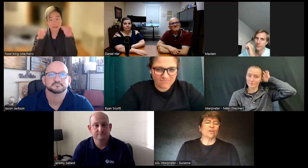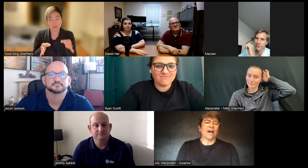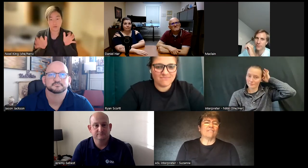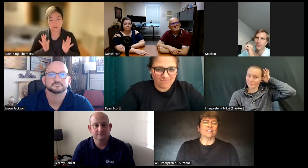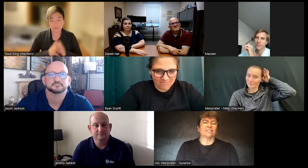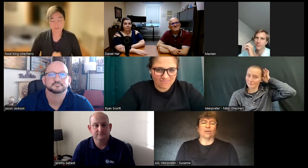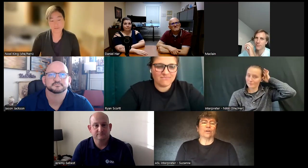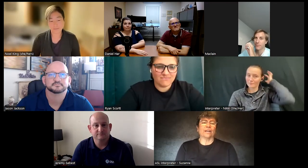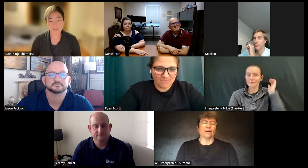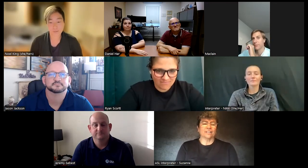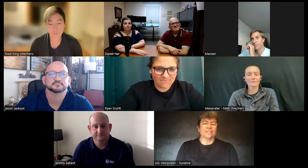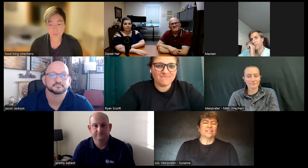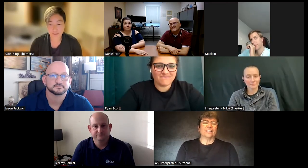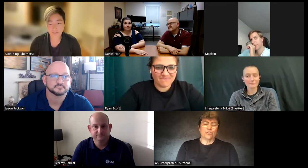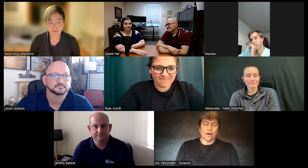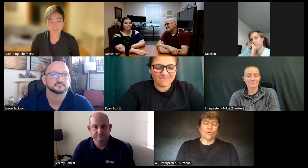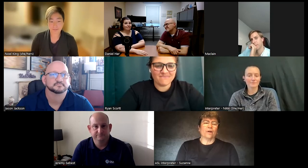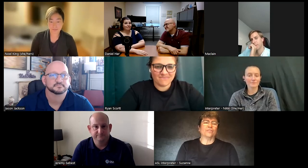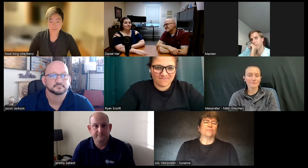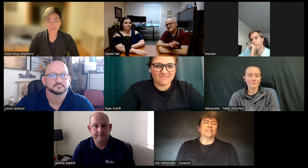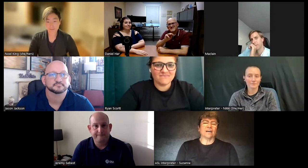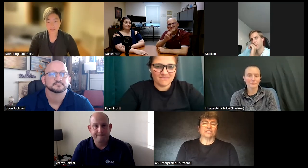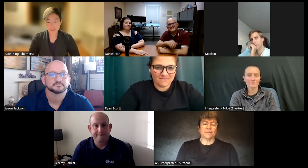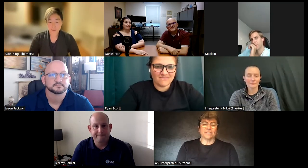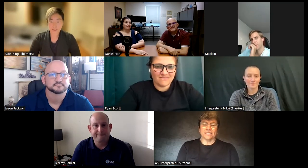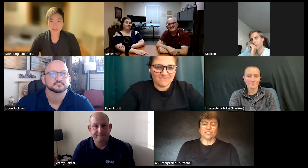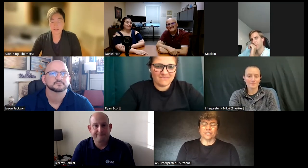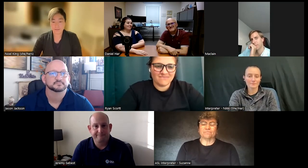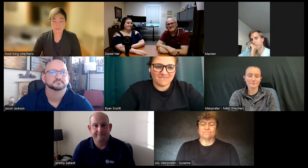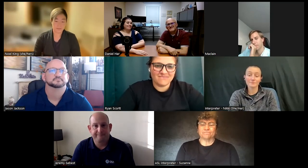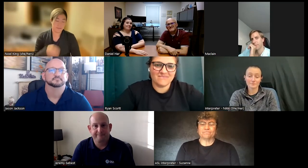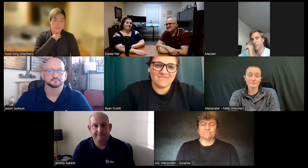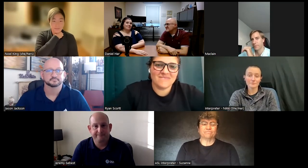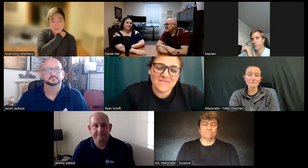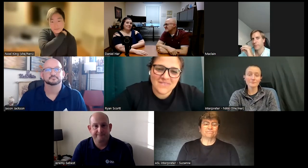have to have a career you are the one to make the ultimate decision